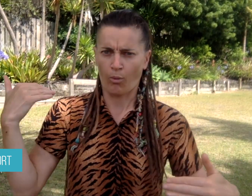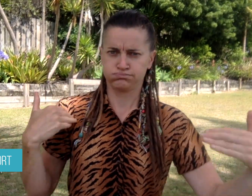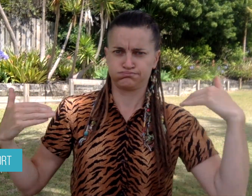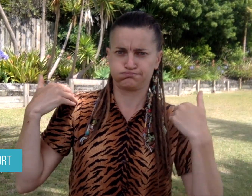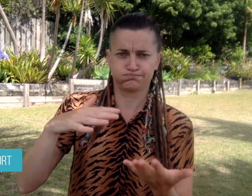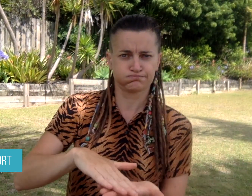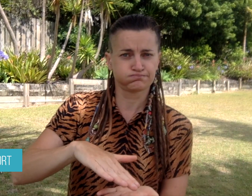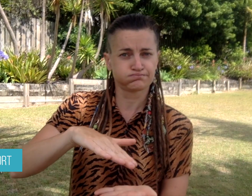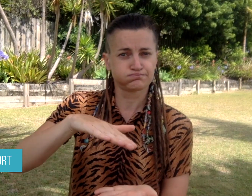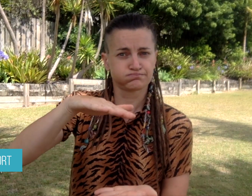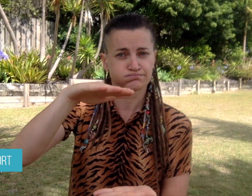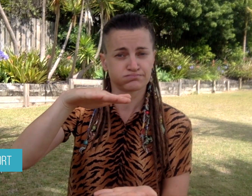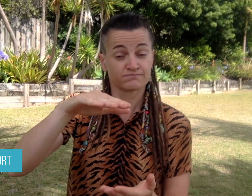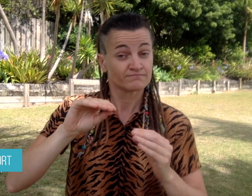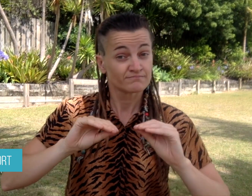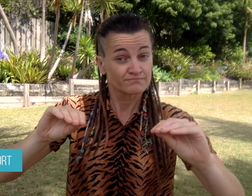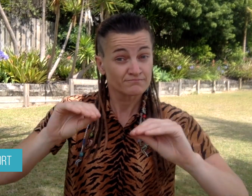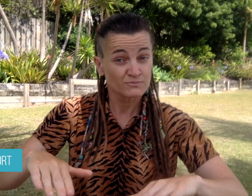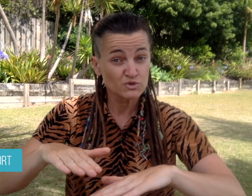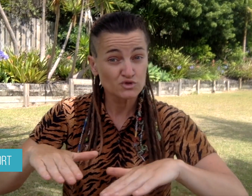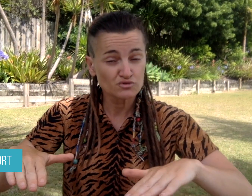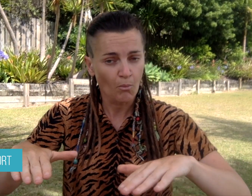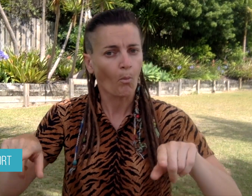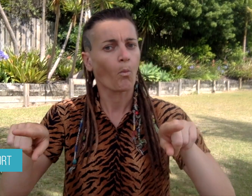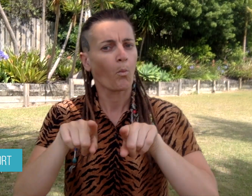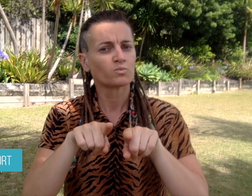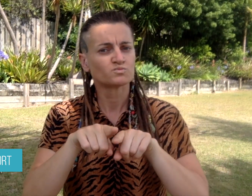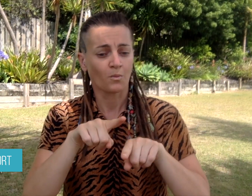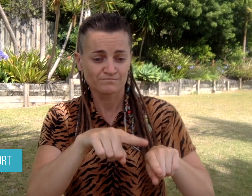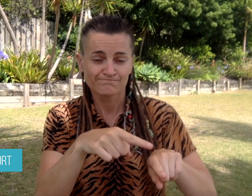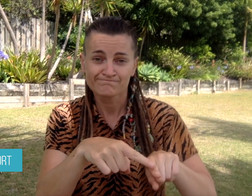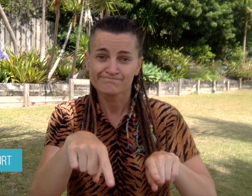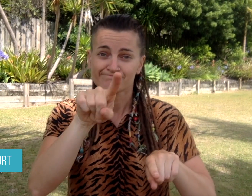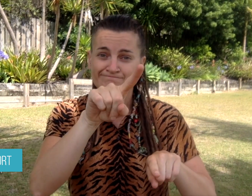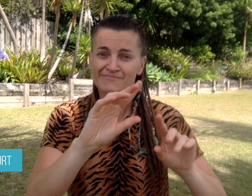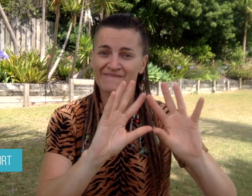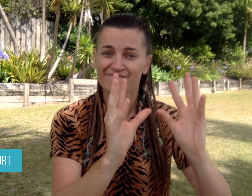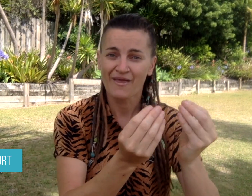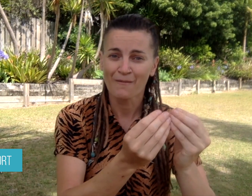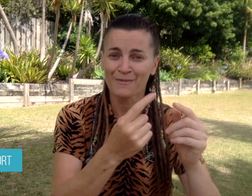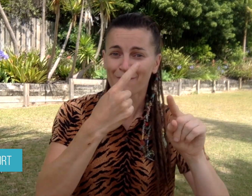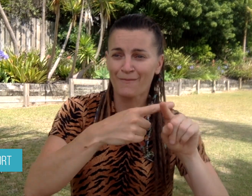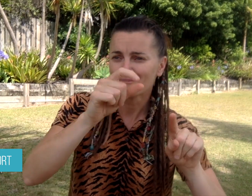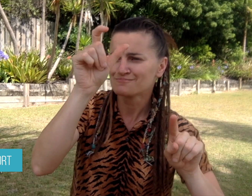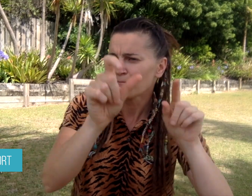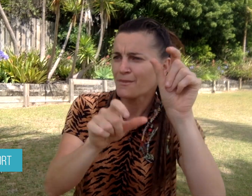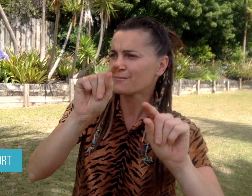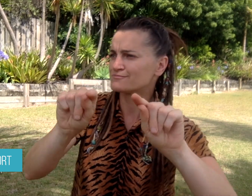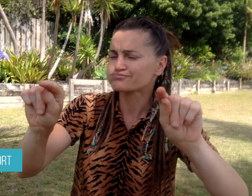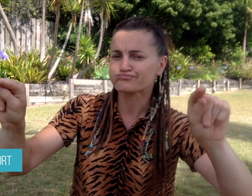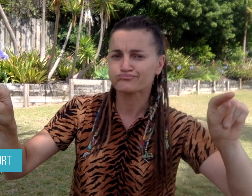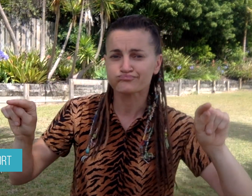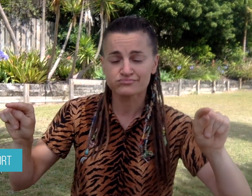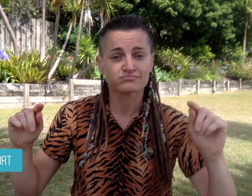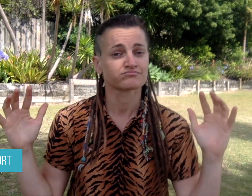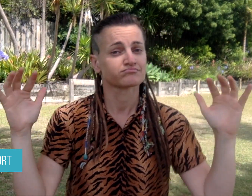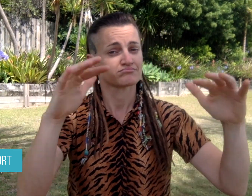to teaching Deaf children, she also teaches sign language to their families and other adults in the community.